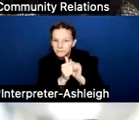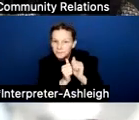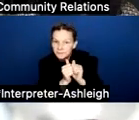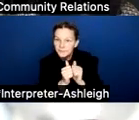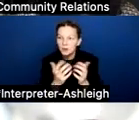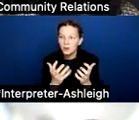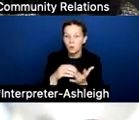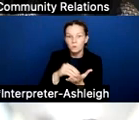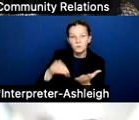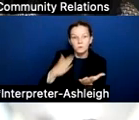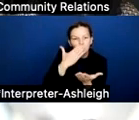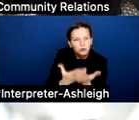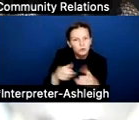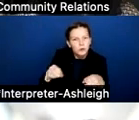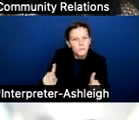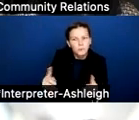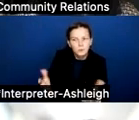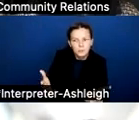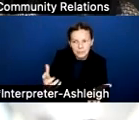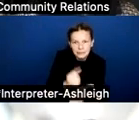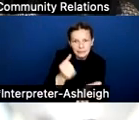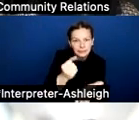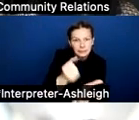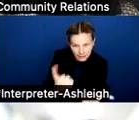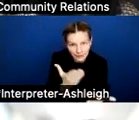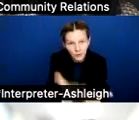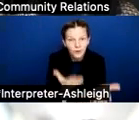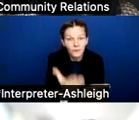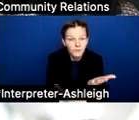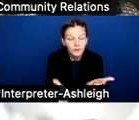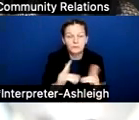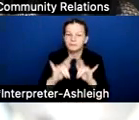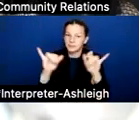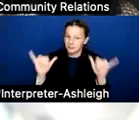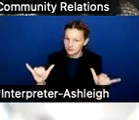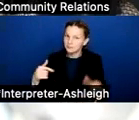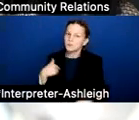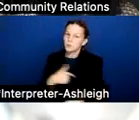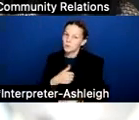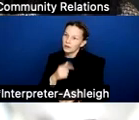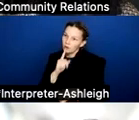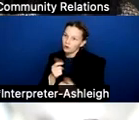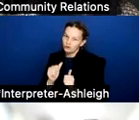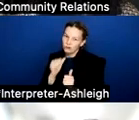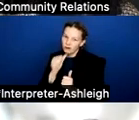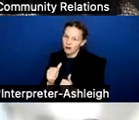for our students and staff. And the same time, we are actually putting the lowest M&O tax rate